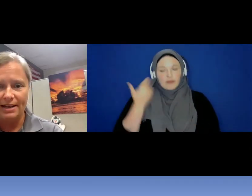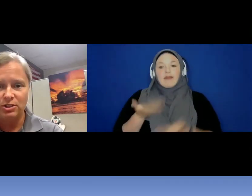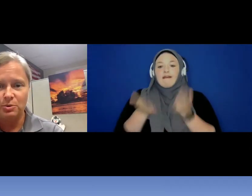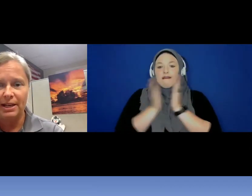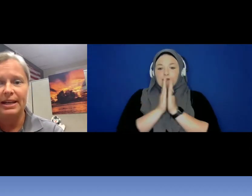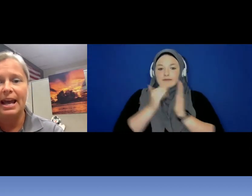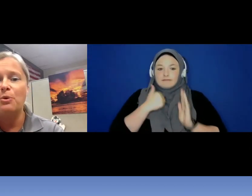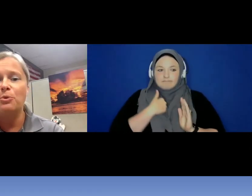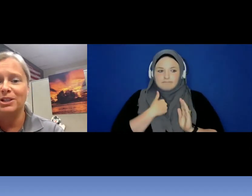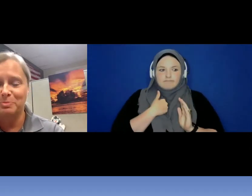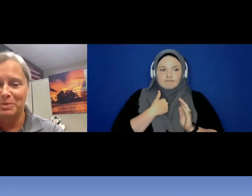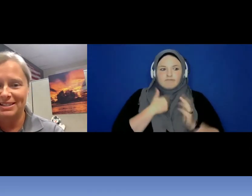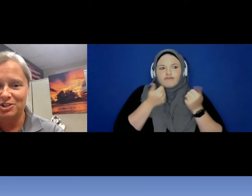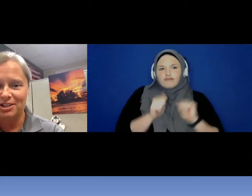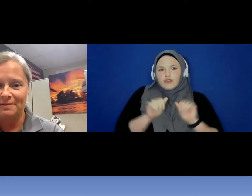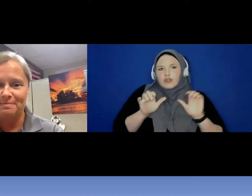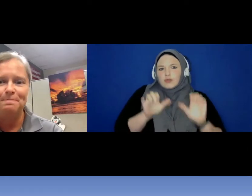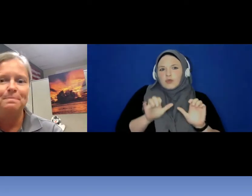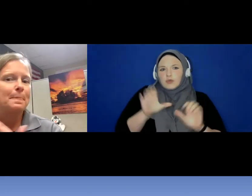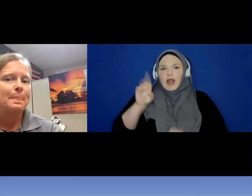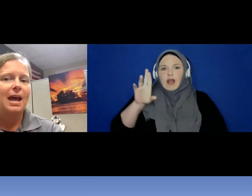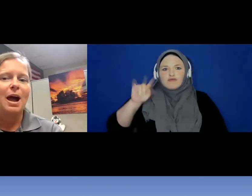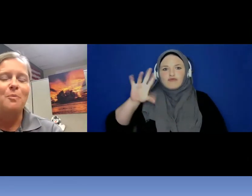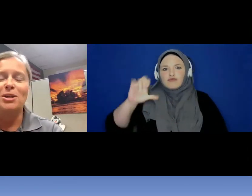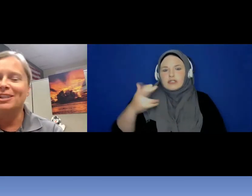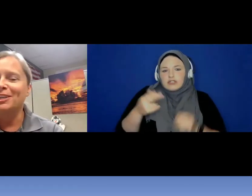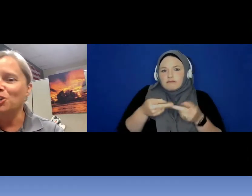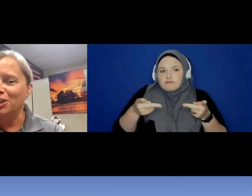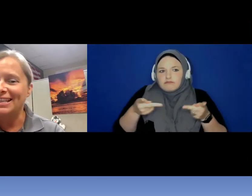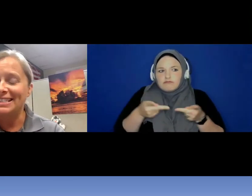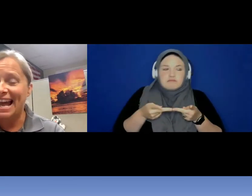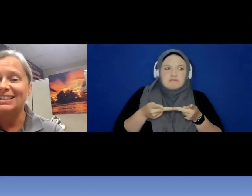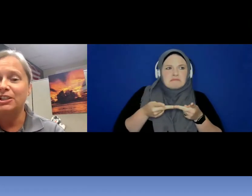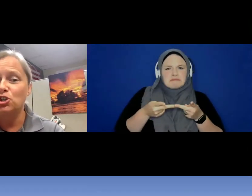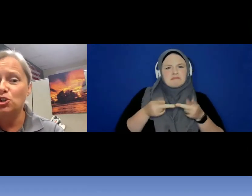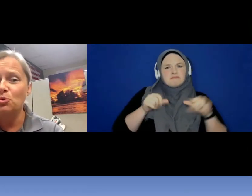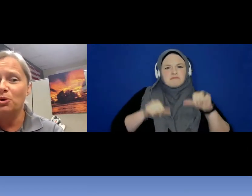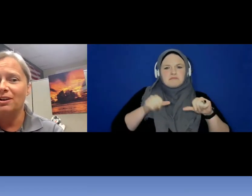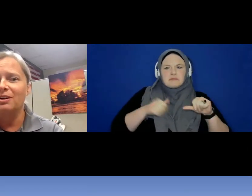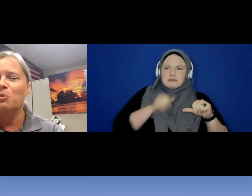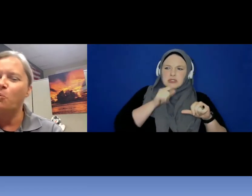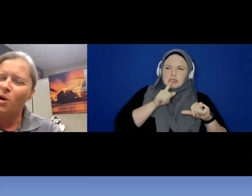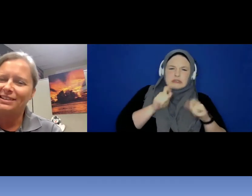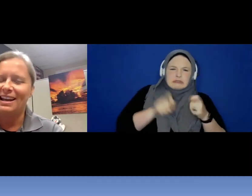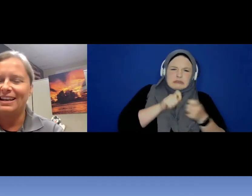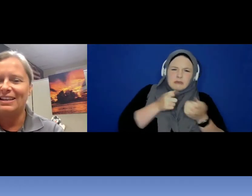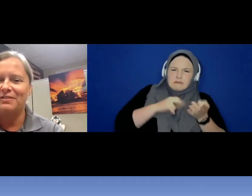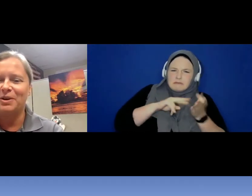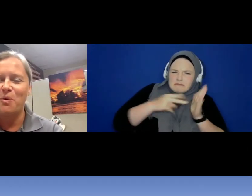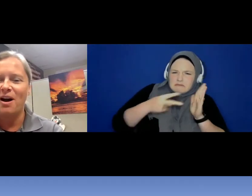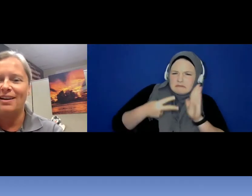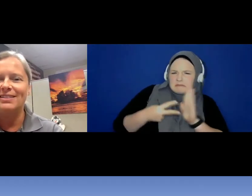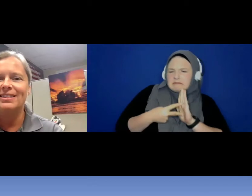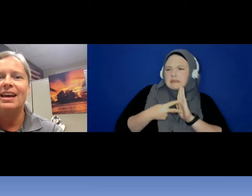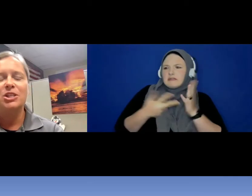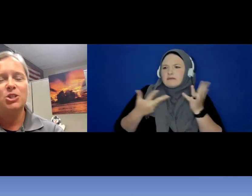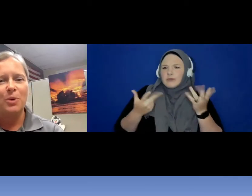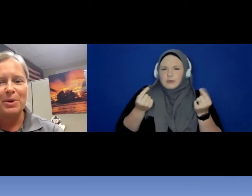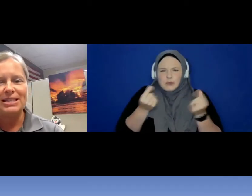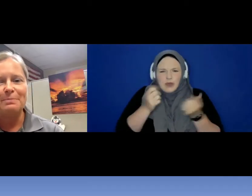doing an outreach position I wasn't exactly sure what that even was, so I went to my